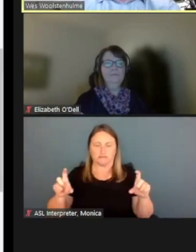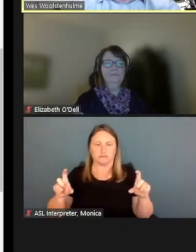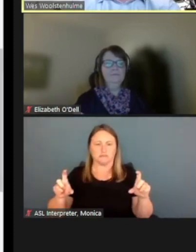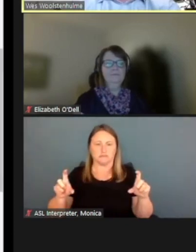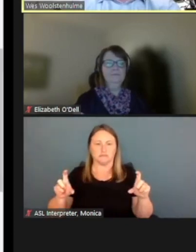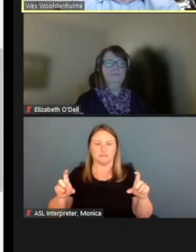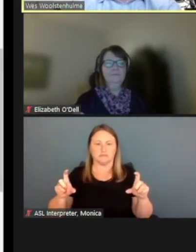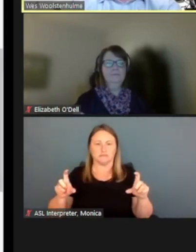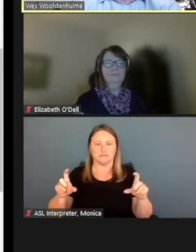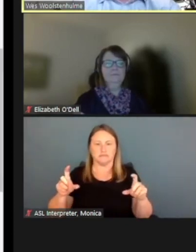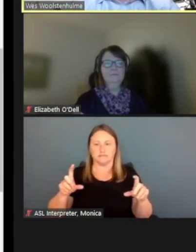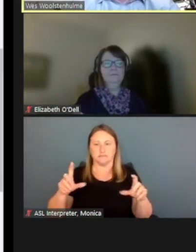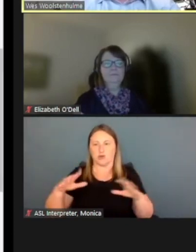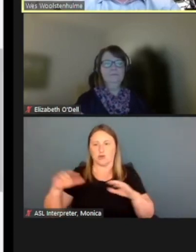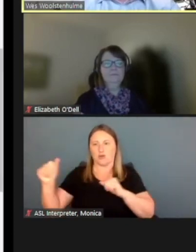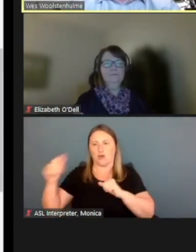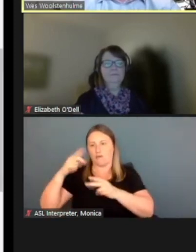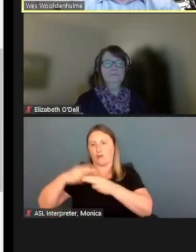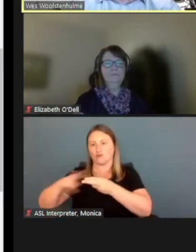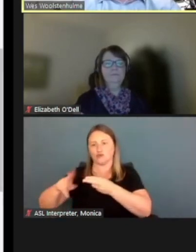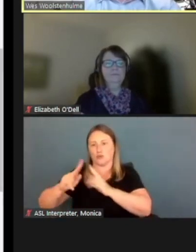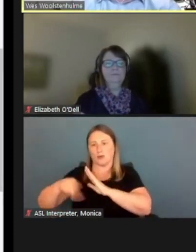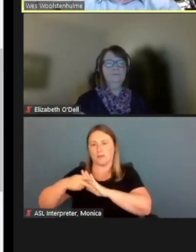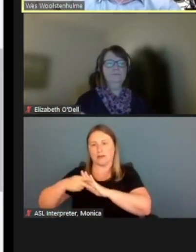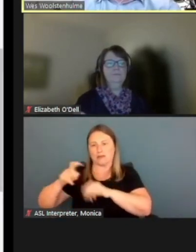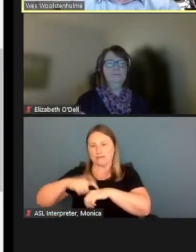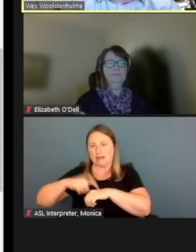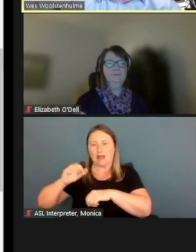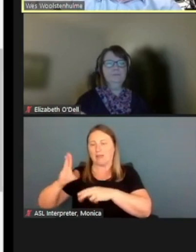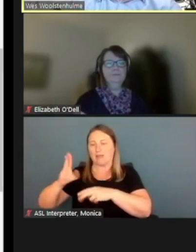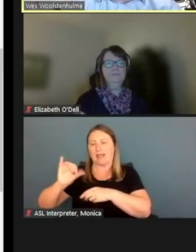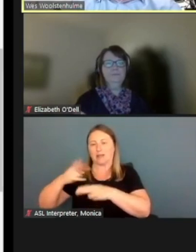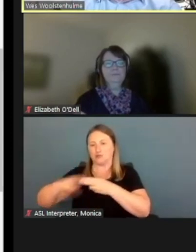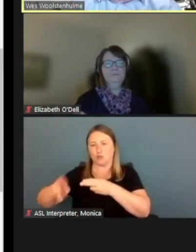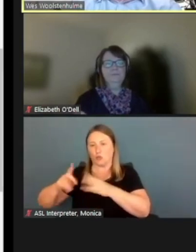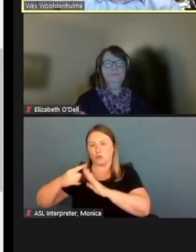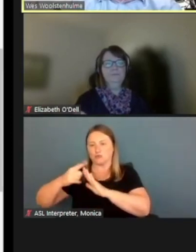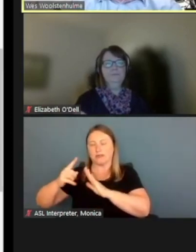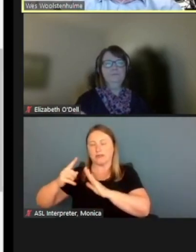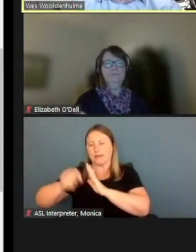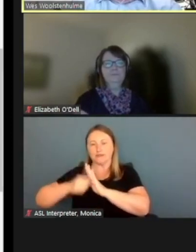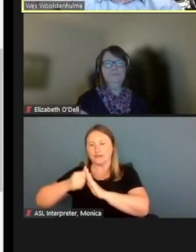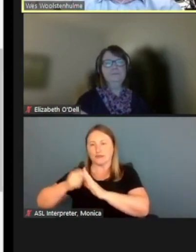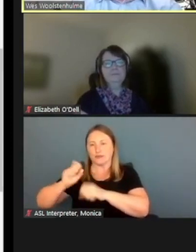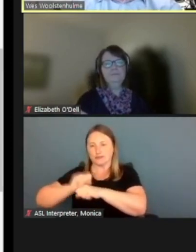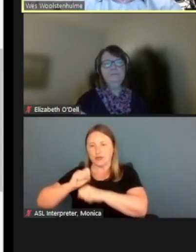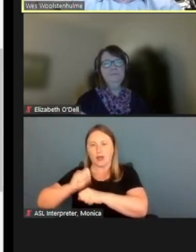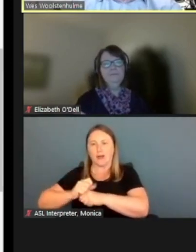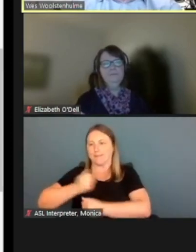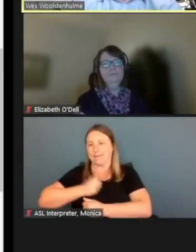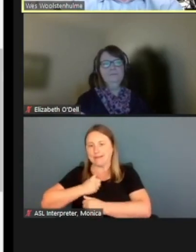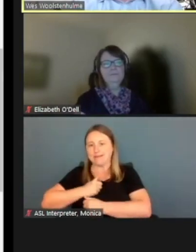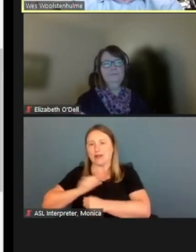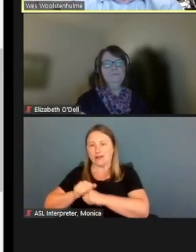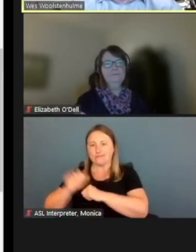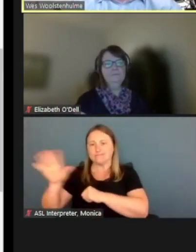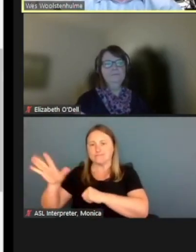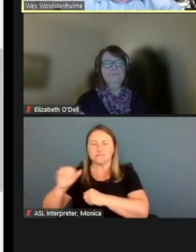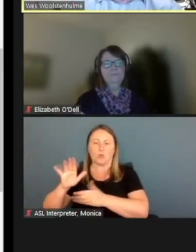for a short period of time, like a short-term job, short-term military deployment, I'm at school.